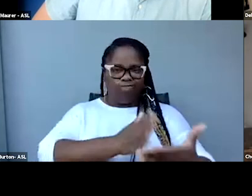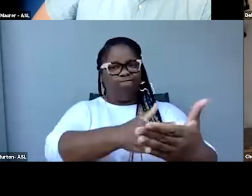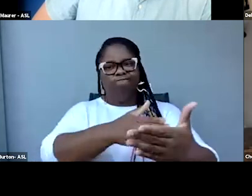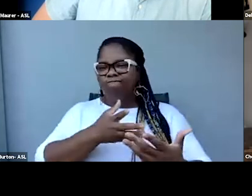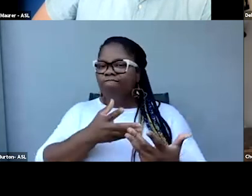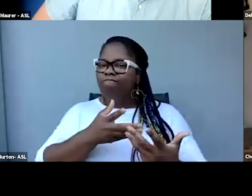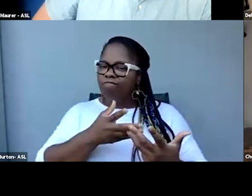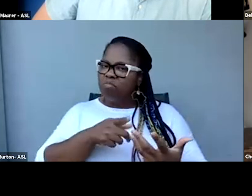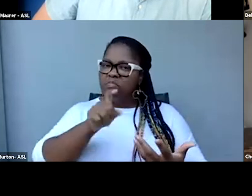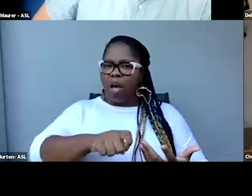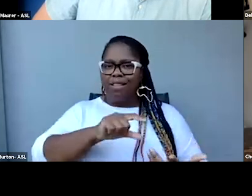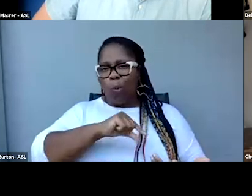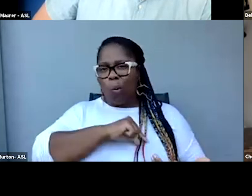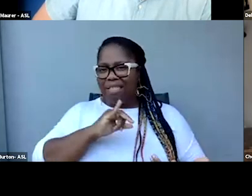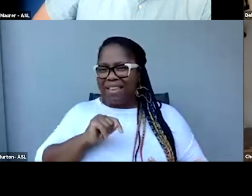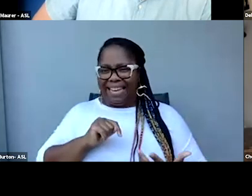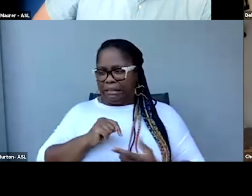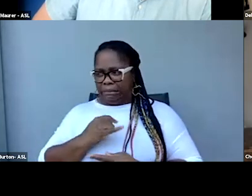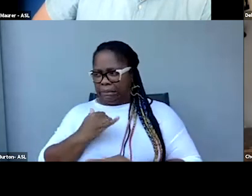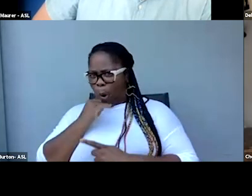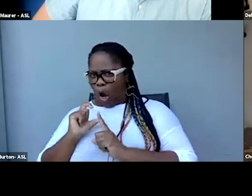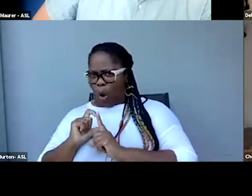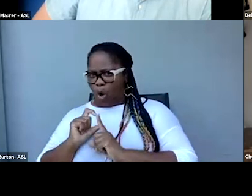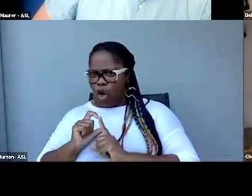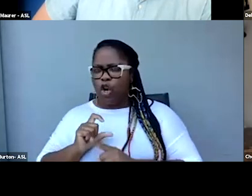qualify it, or I'm not using the right term, as television.